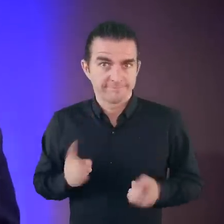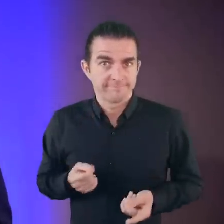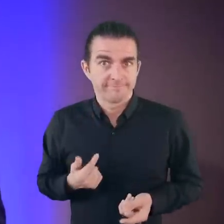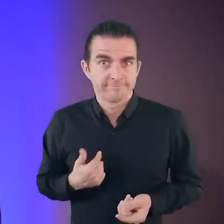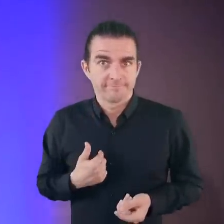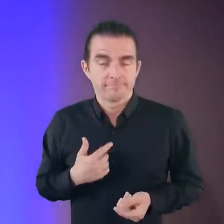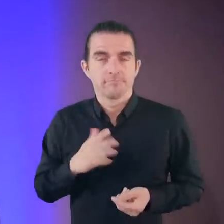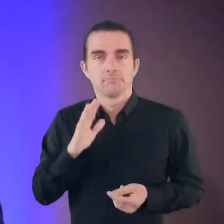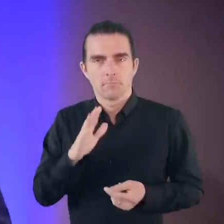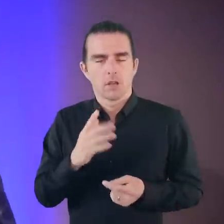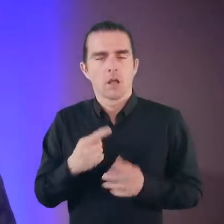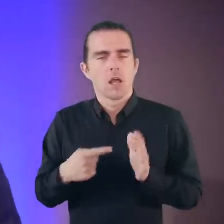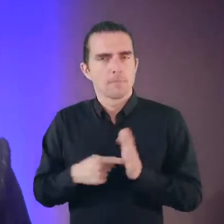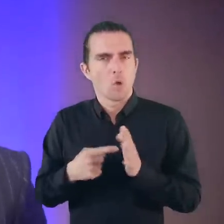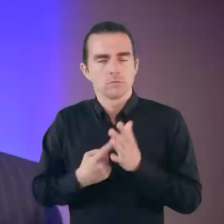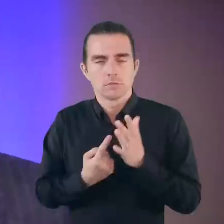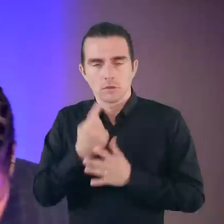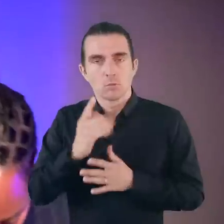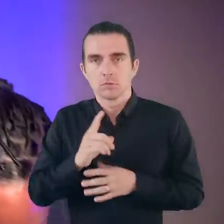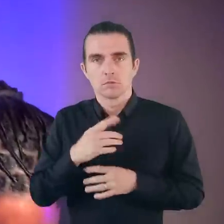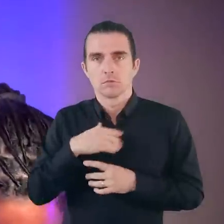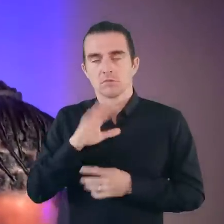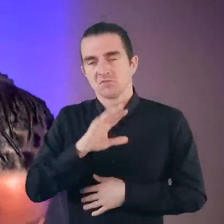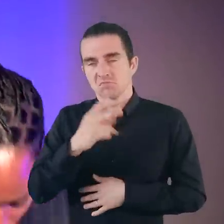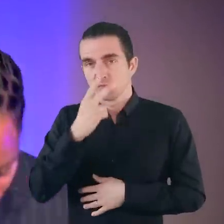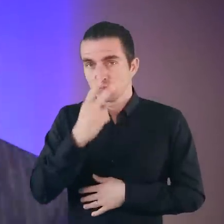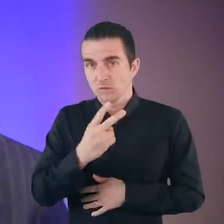But something really salient happens. I’m now at 21.